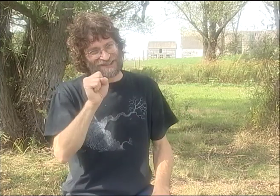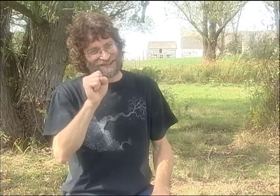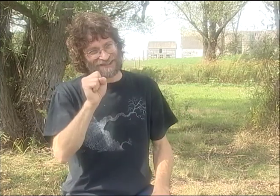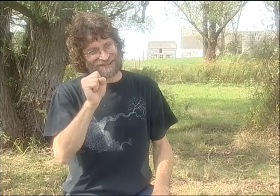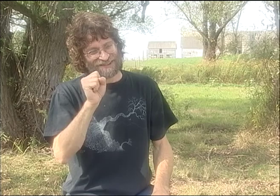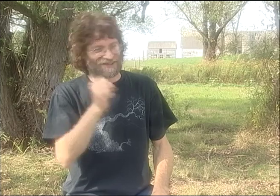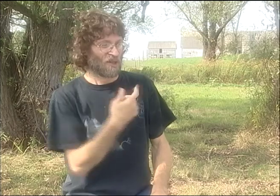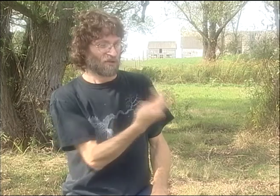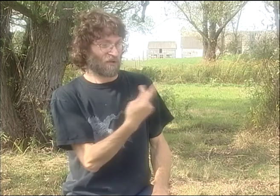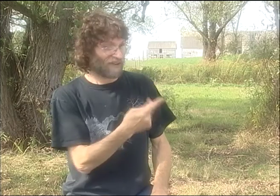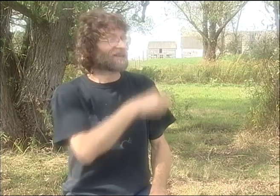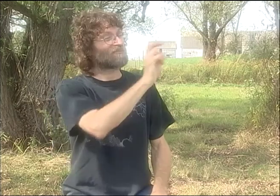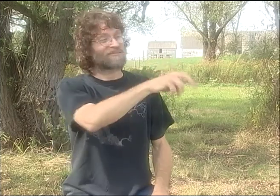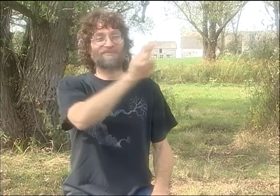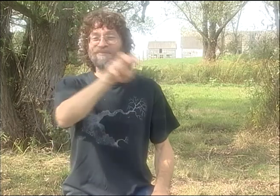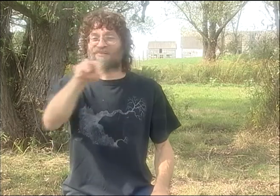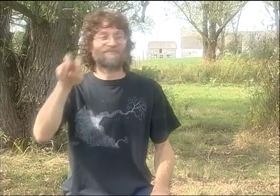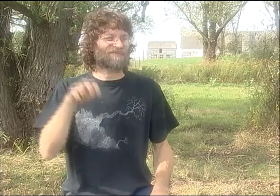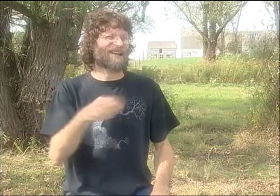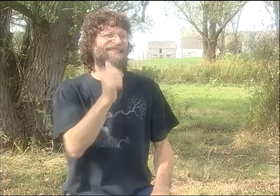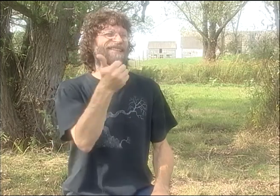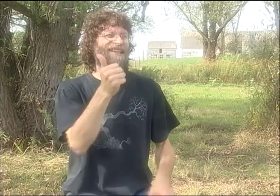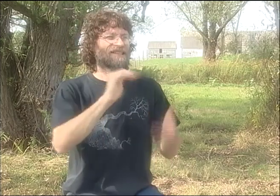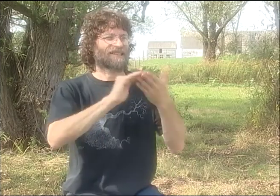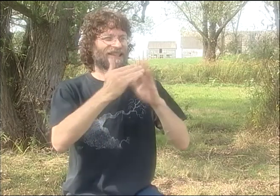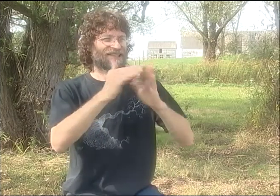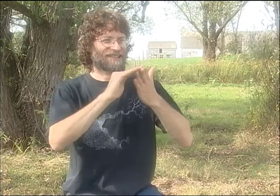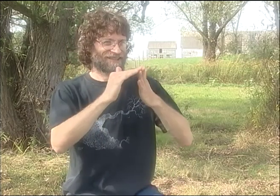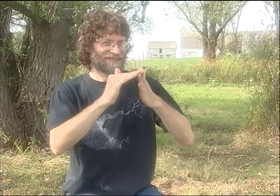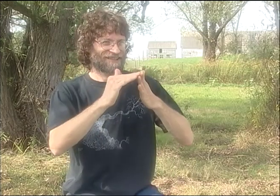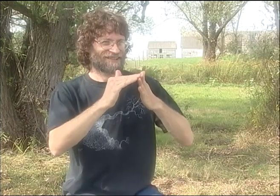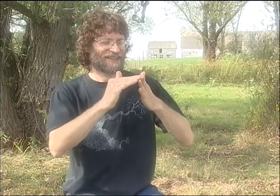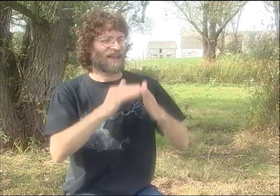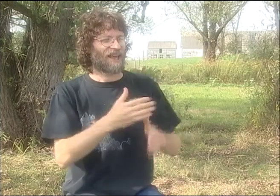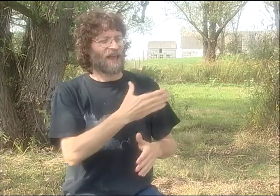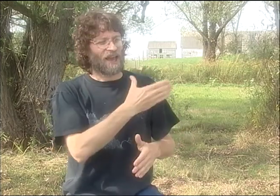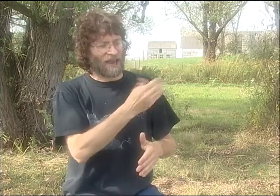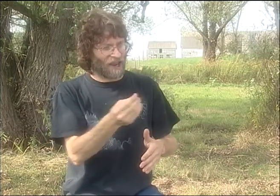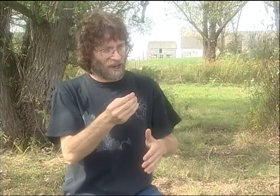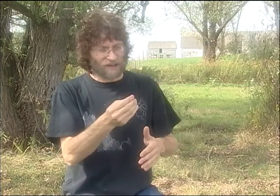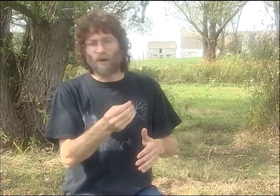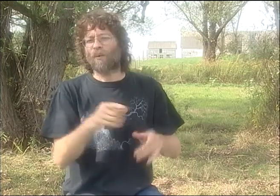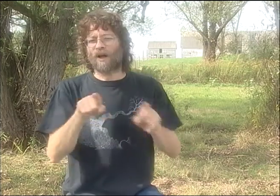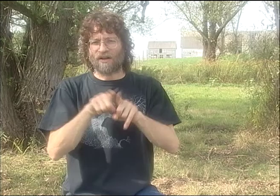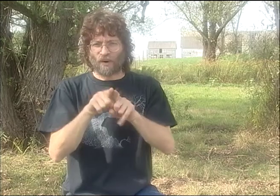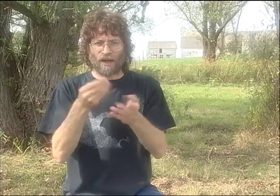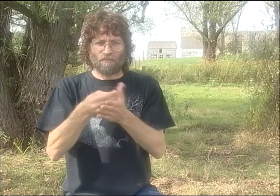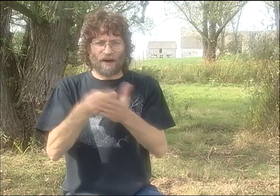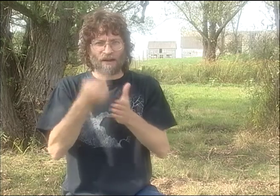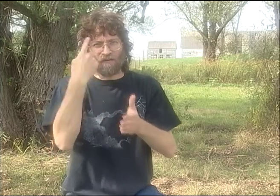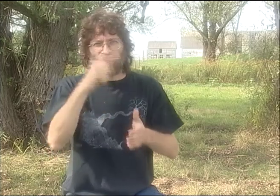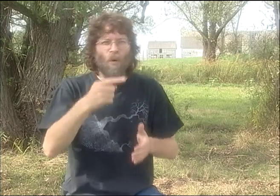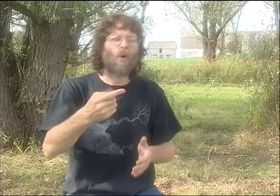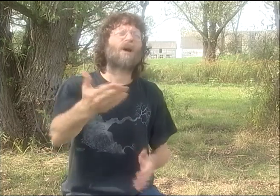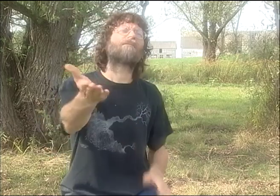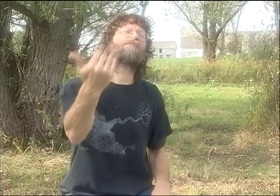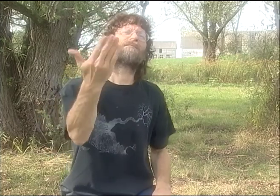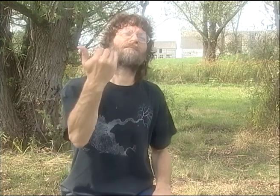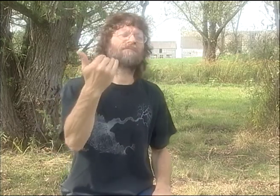SO THE NEW YORK STATE COUNCIL ON THE ARTS GAVE US BOTH GRANTS THAT WE APPLIED FOR SO THE TWO OF US COULD DO ANOTHER 10-CITY TOUR.